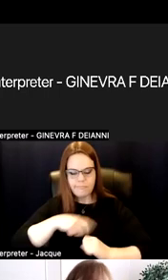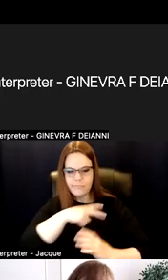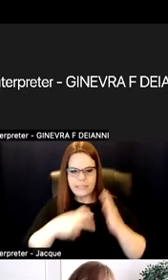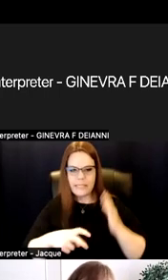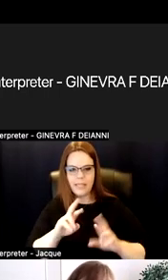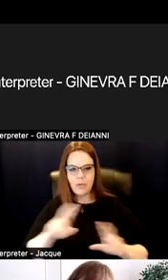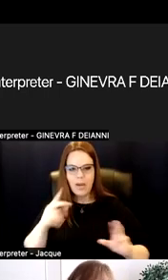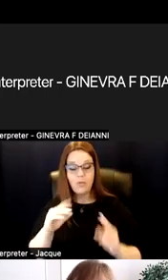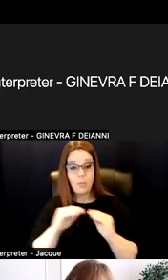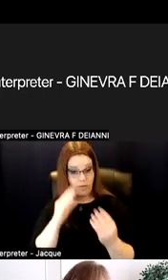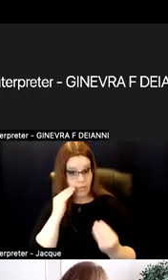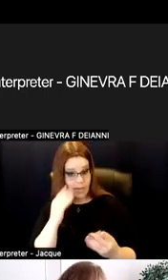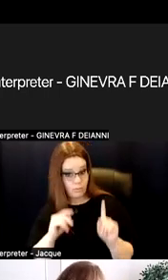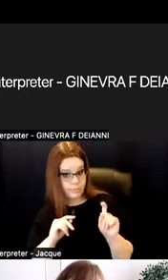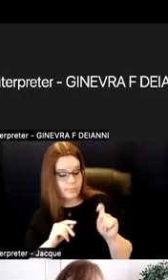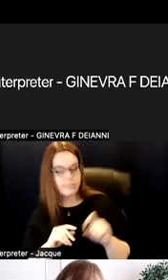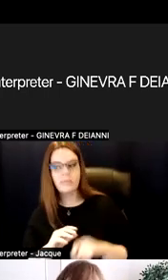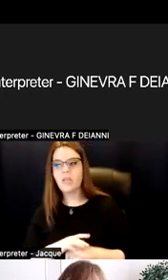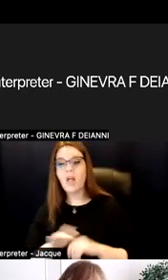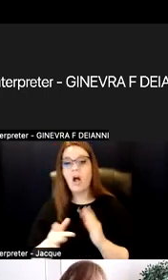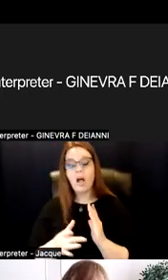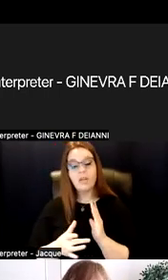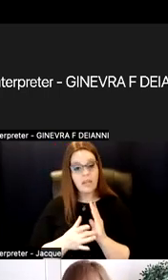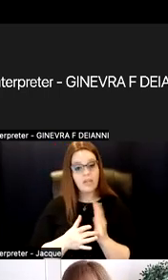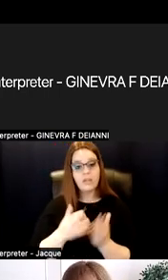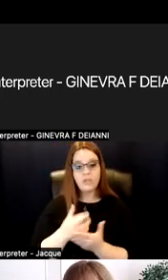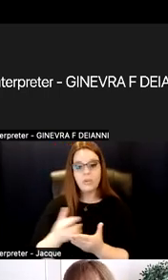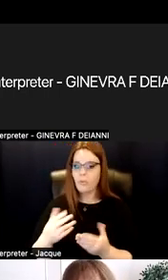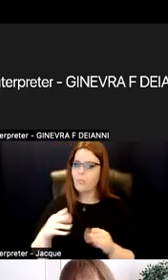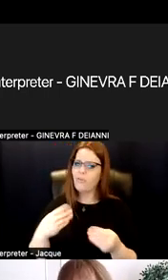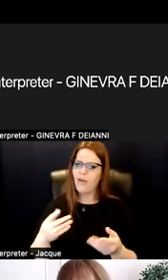And again, our technology resources really provide an infinite number of ways.